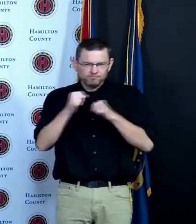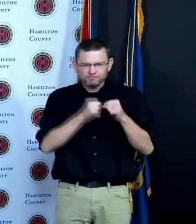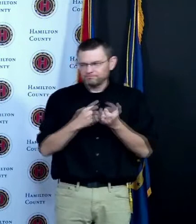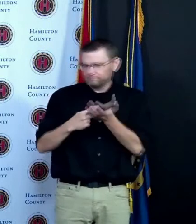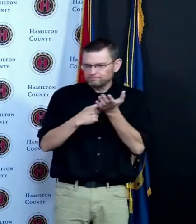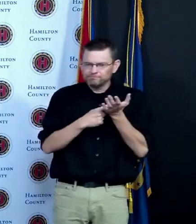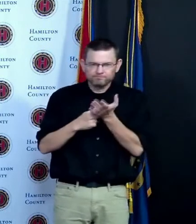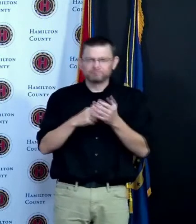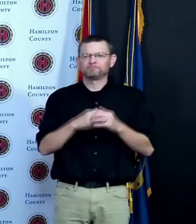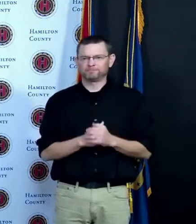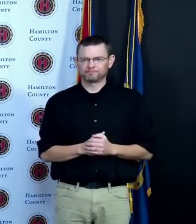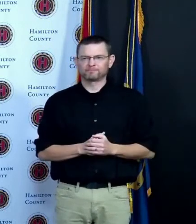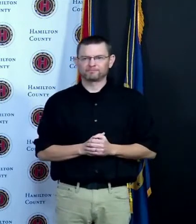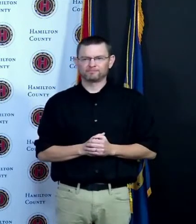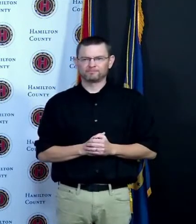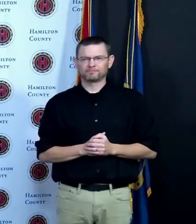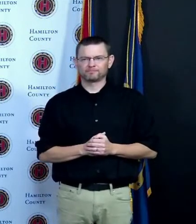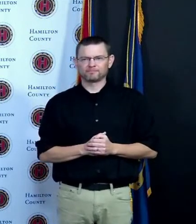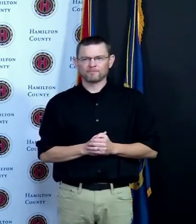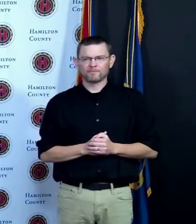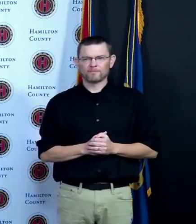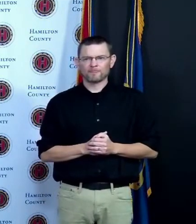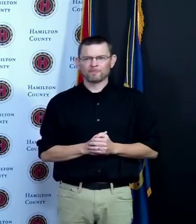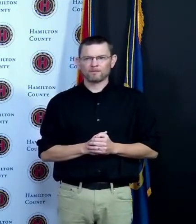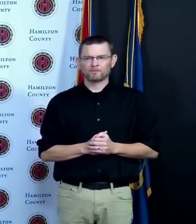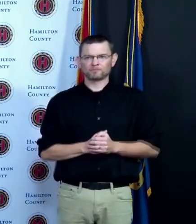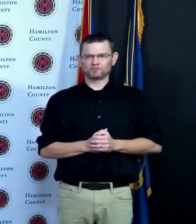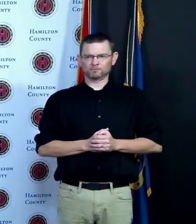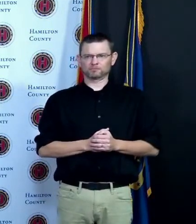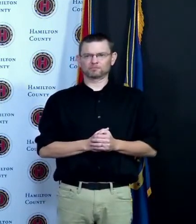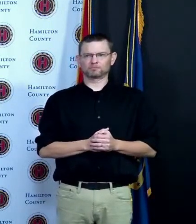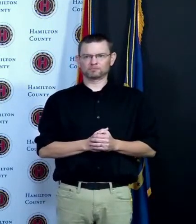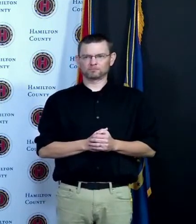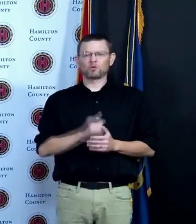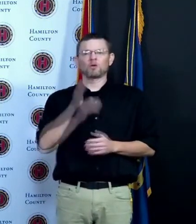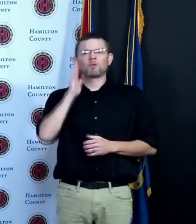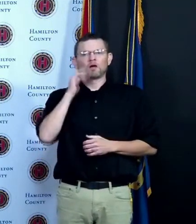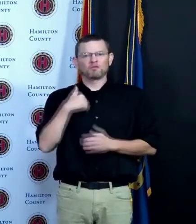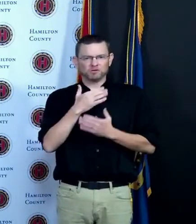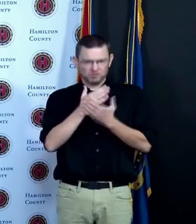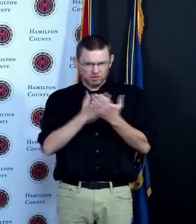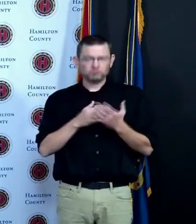hear from the larger public and those will likely be at the end of May so we'll keep updating